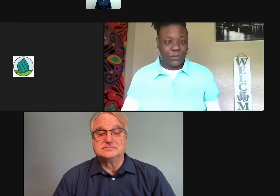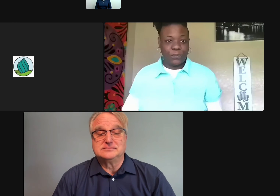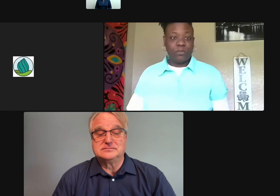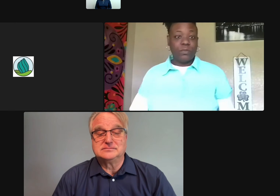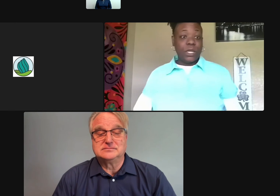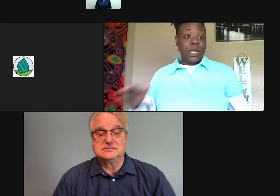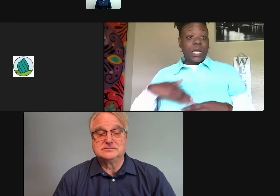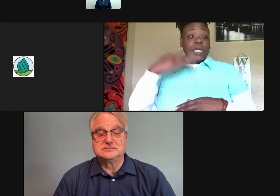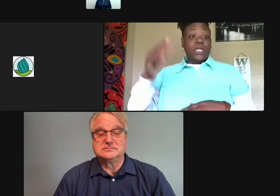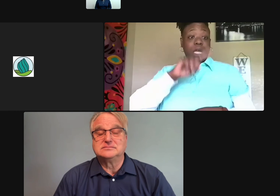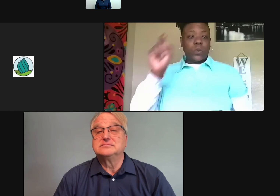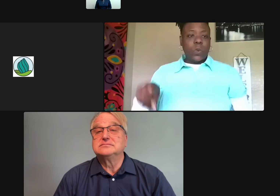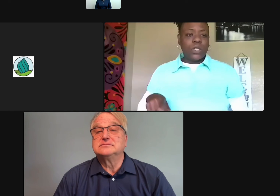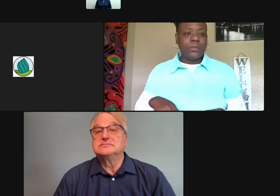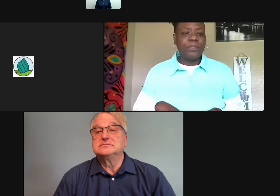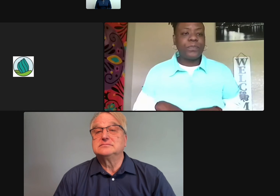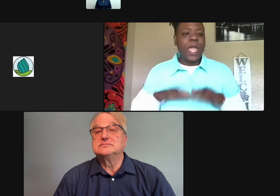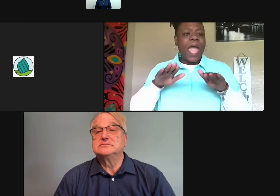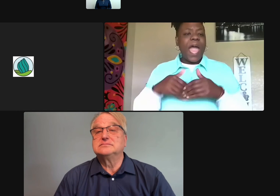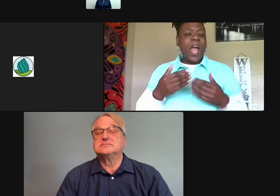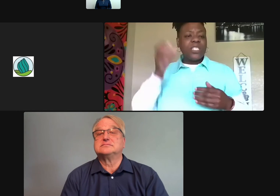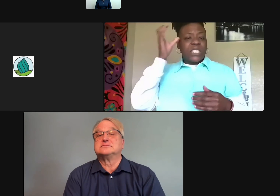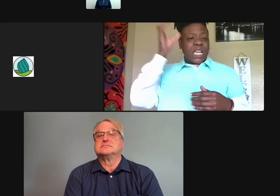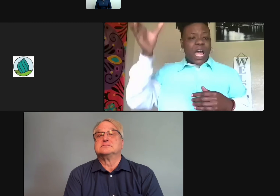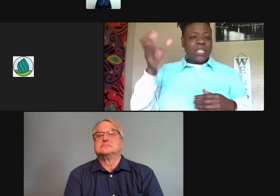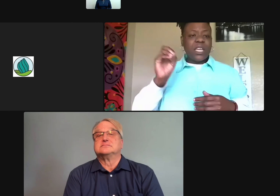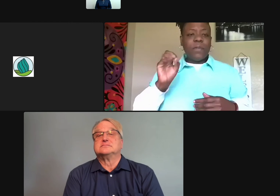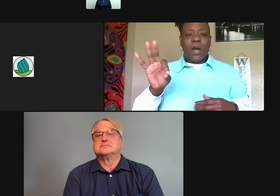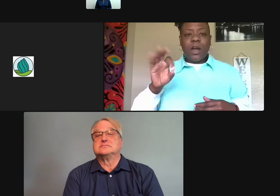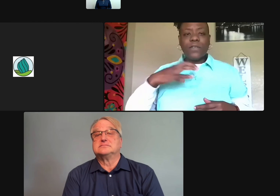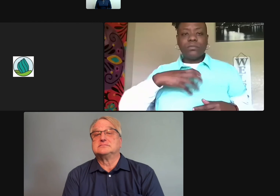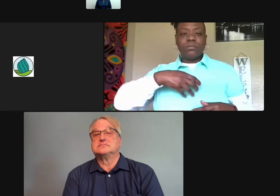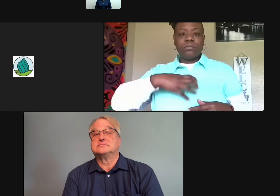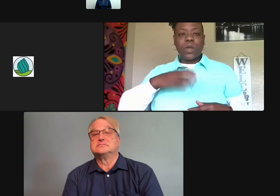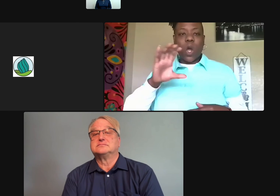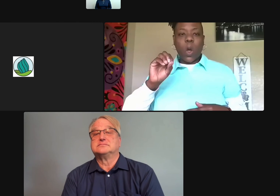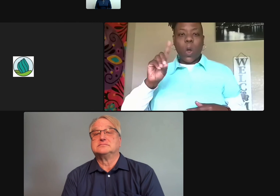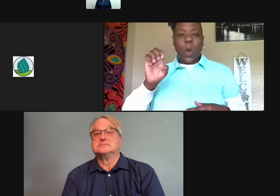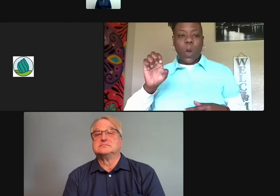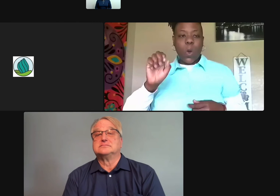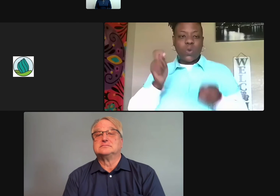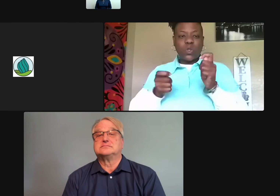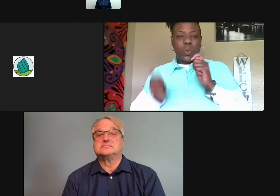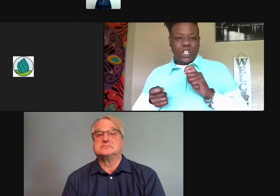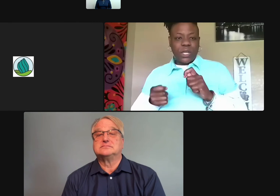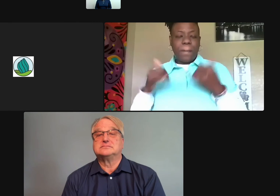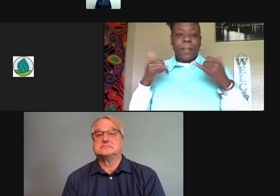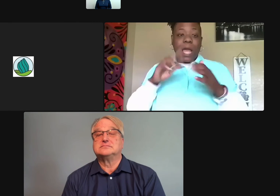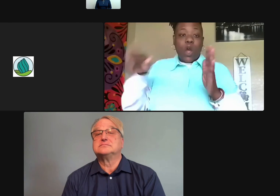Very good. Thank you. For the next question, how does the concept of code switching